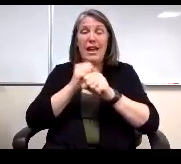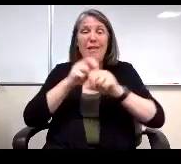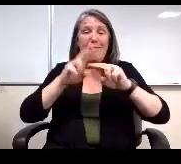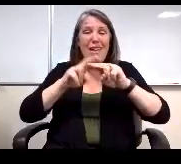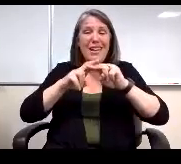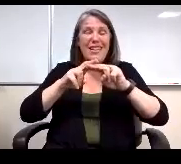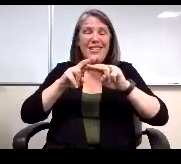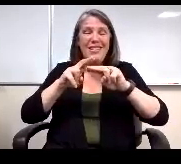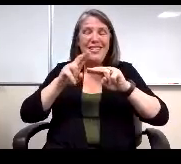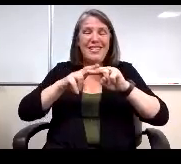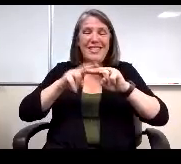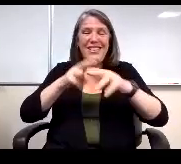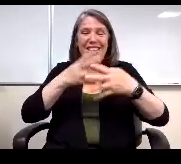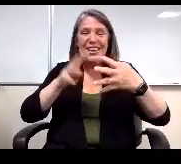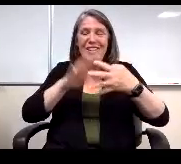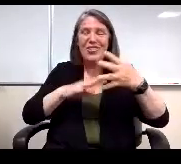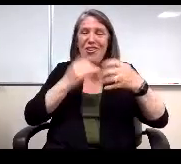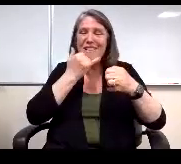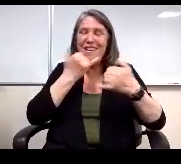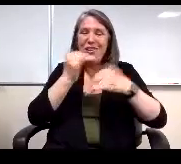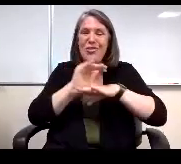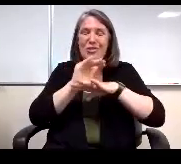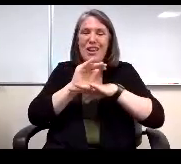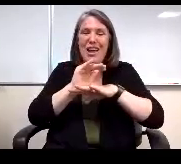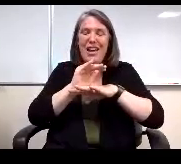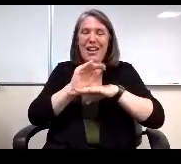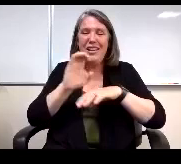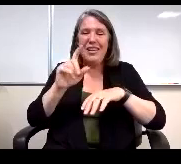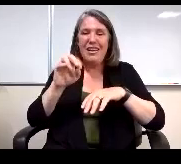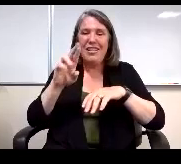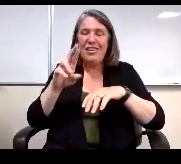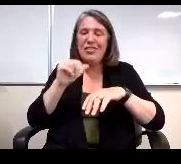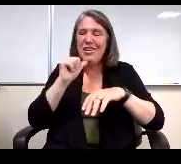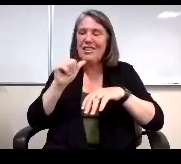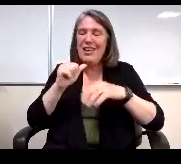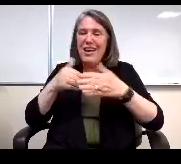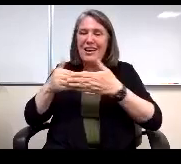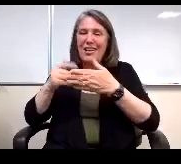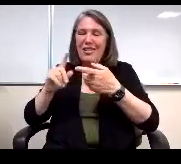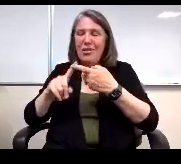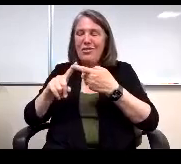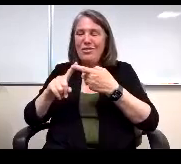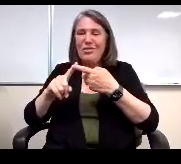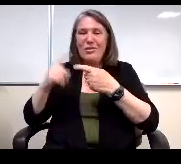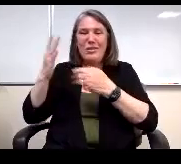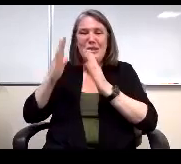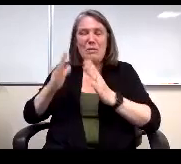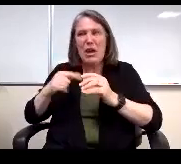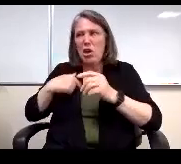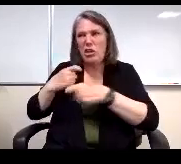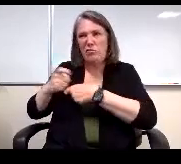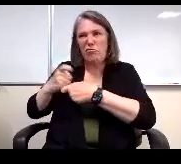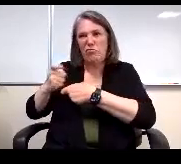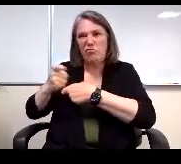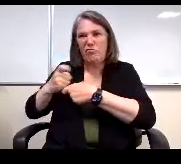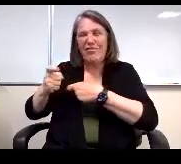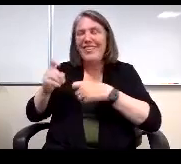This thank you board. A seating chart error tonight. I'm not going to miss Connor close to speaker. She heckles them continually.